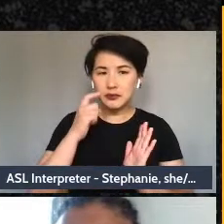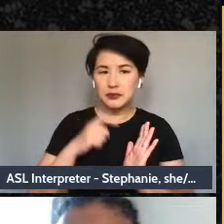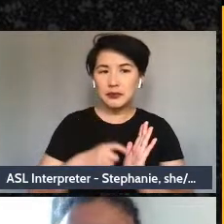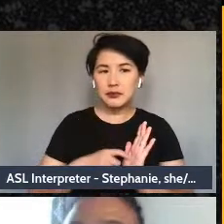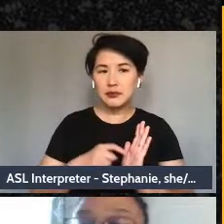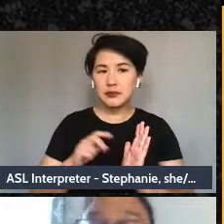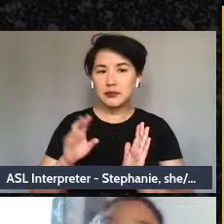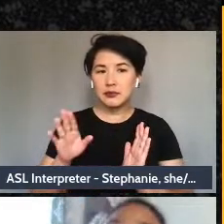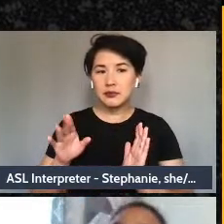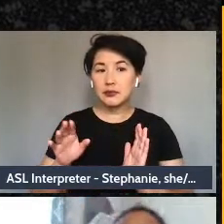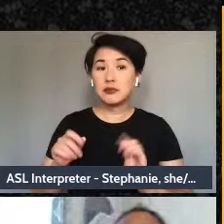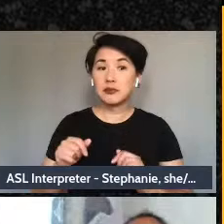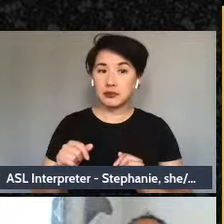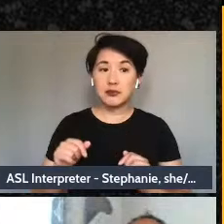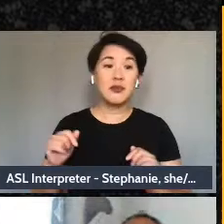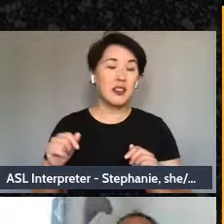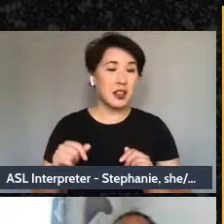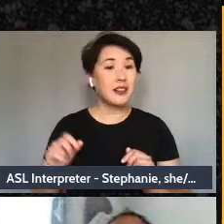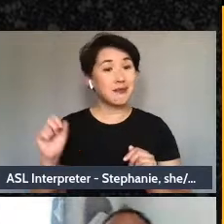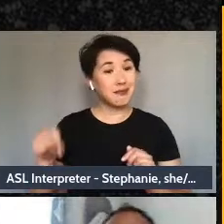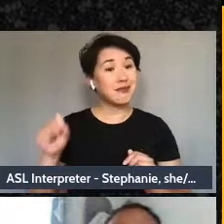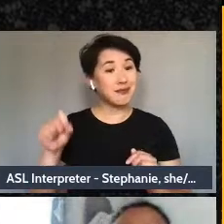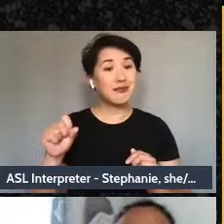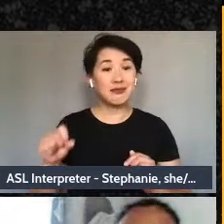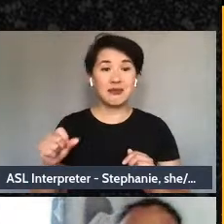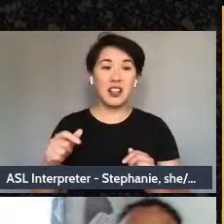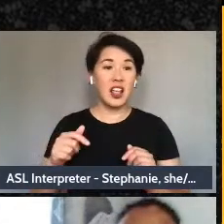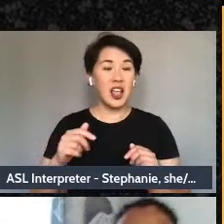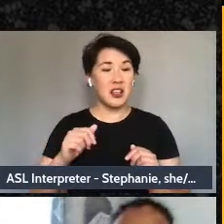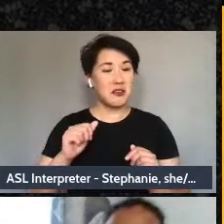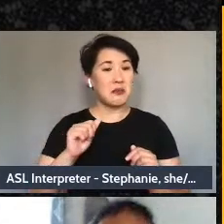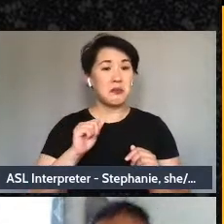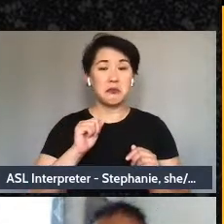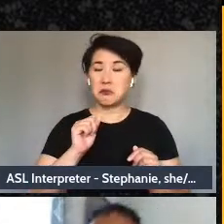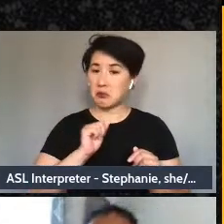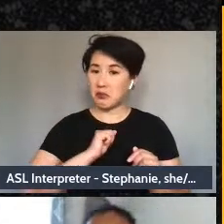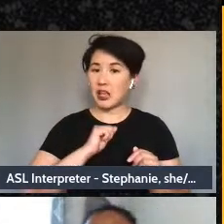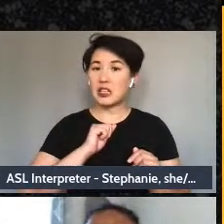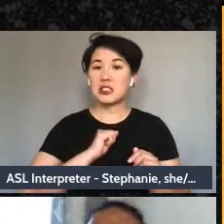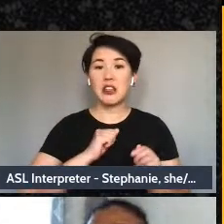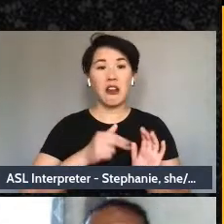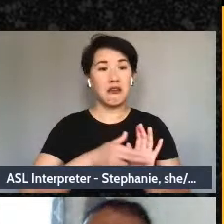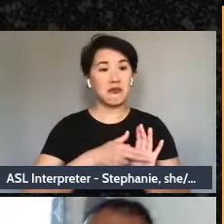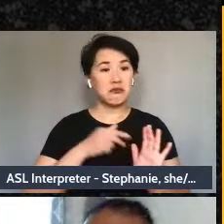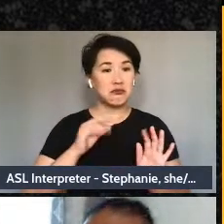I'm seeing comments around. Yes, haven't given myself these labels exactly, but have definitely internalized them